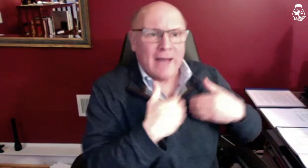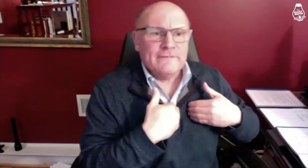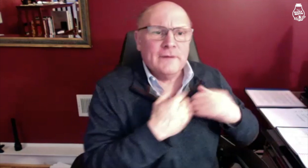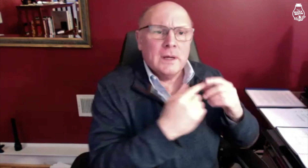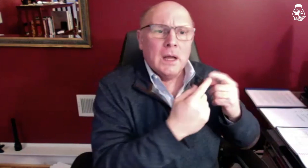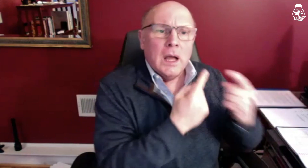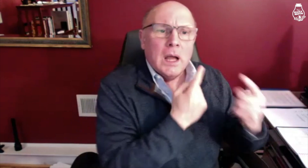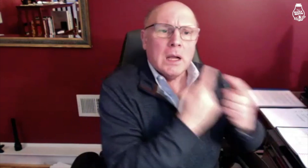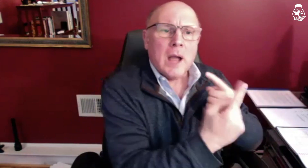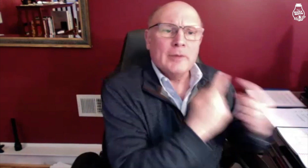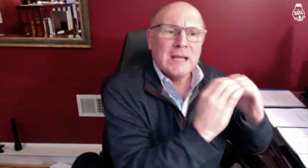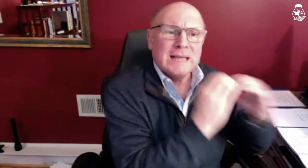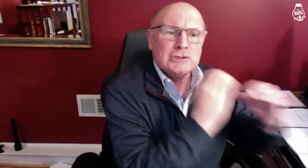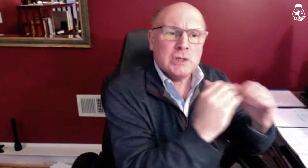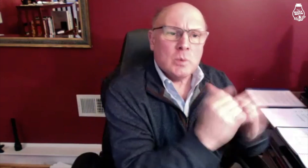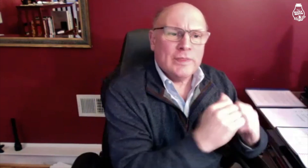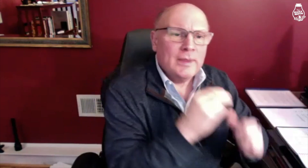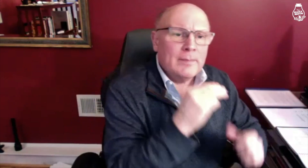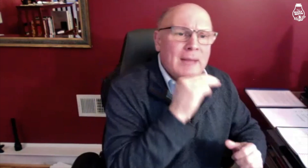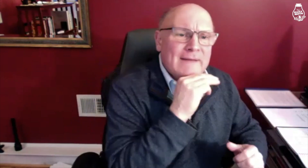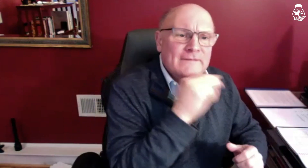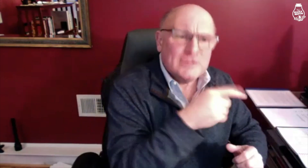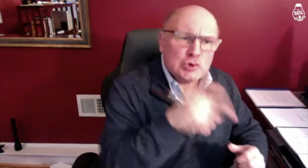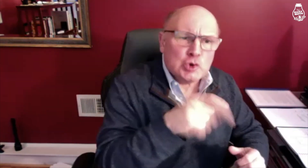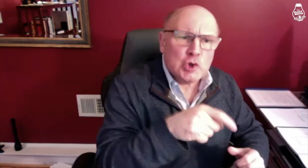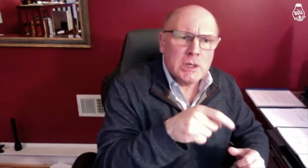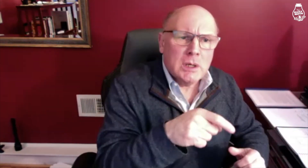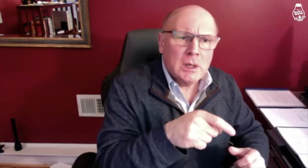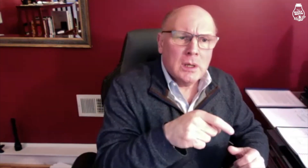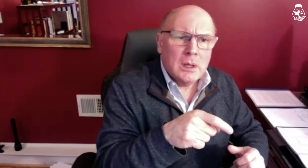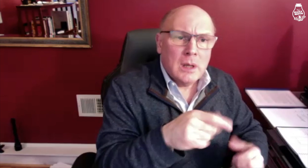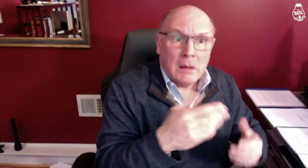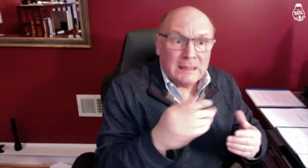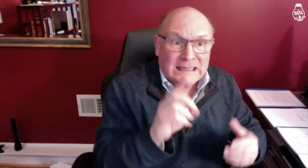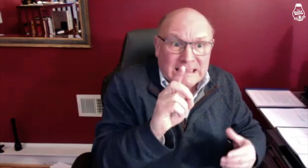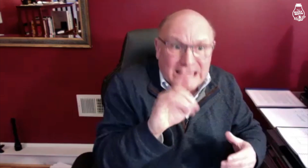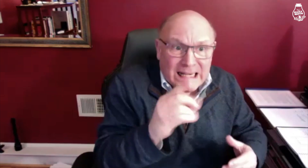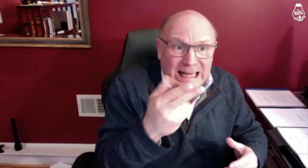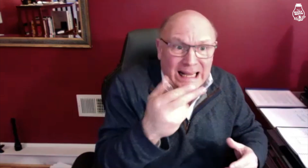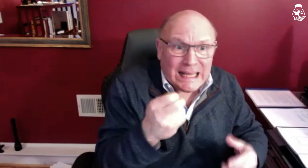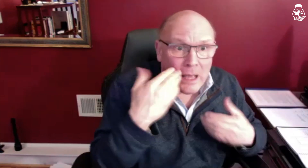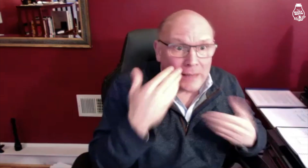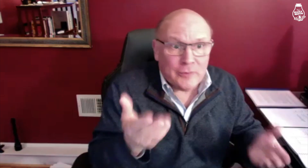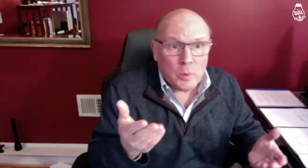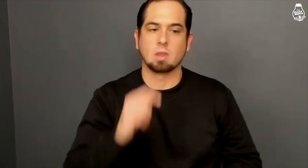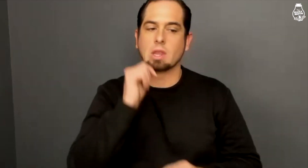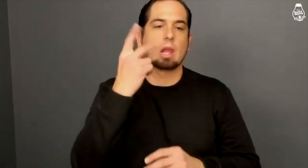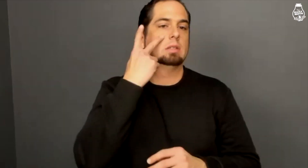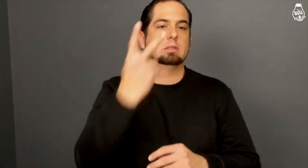He should have that conversation with Mavrick. Did he? I don't know.